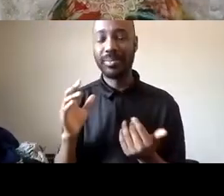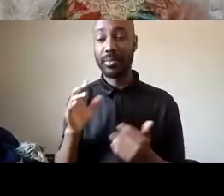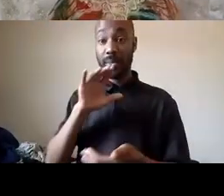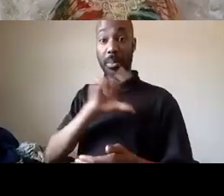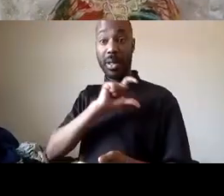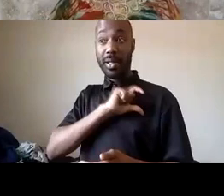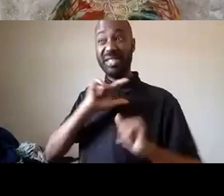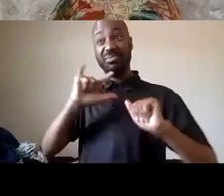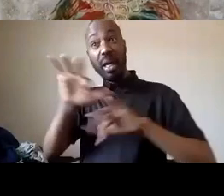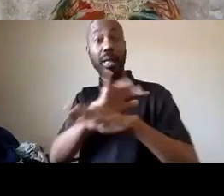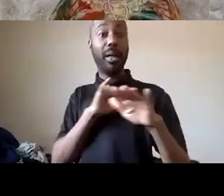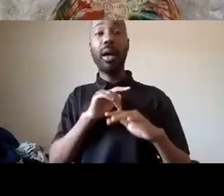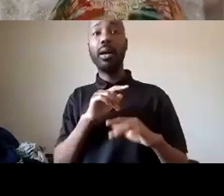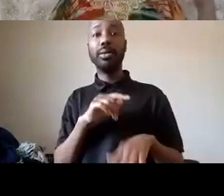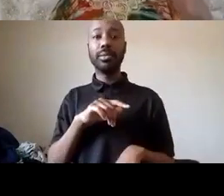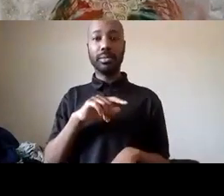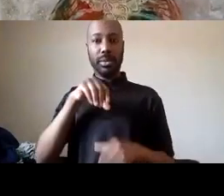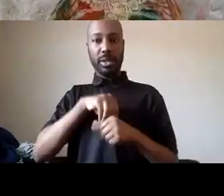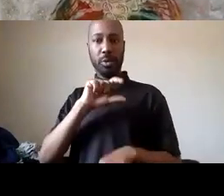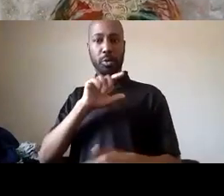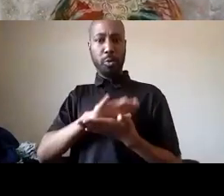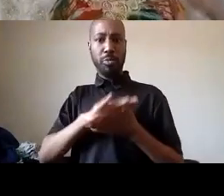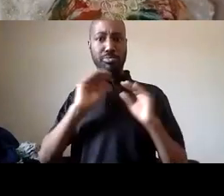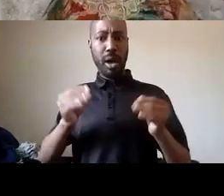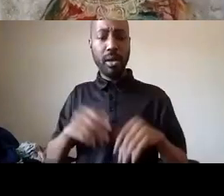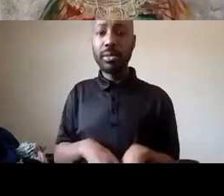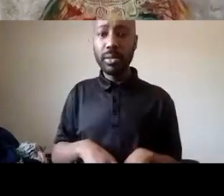creates safe schools is what we did have we had nurses in